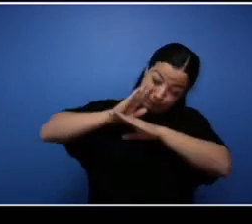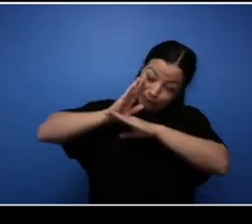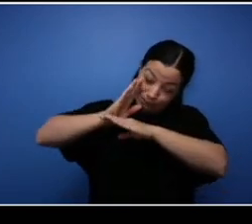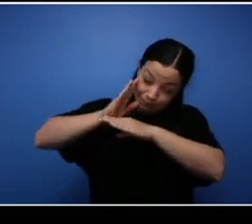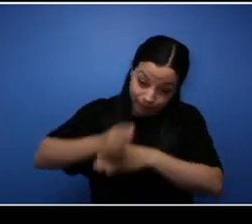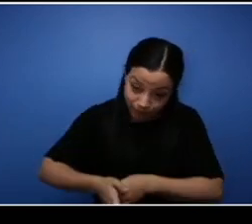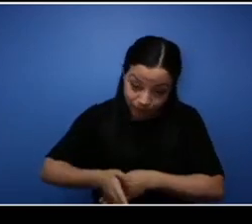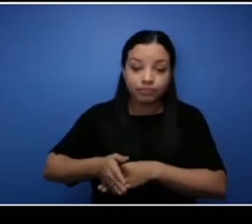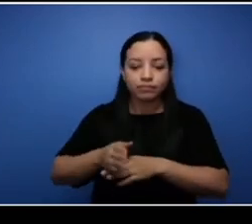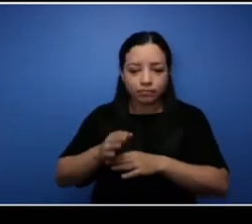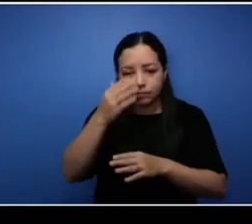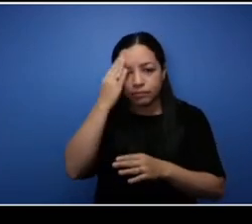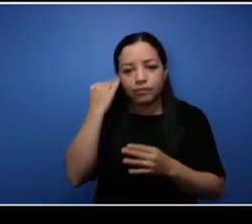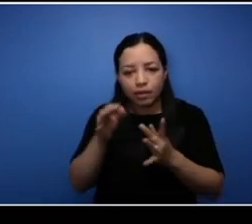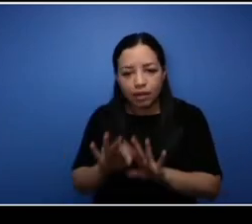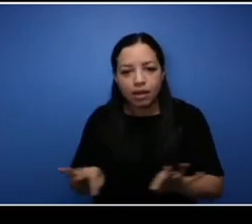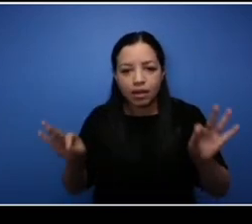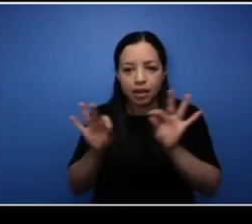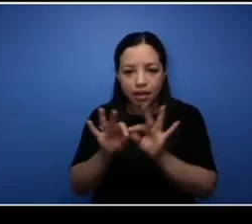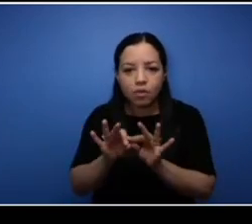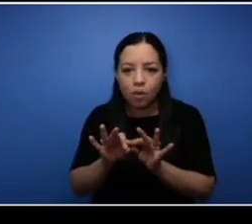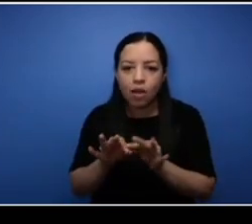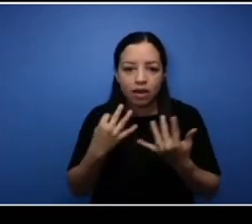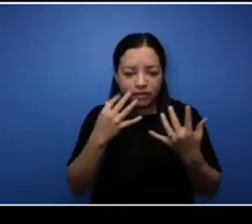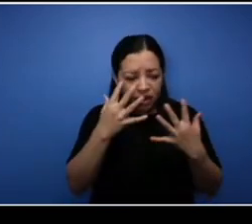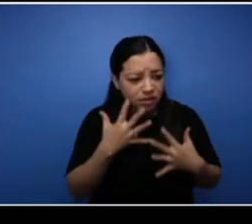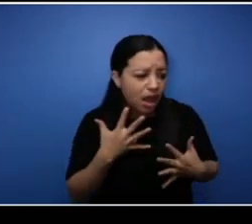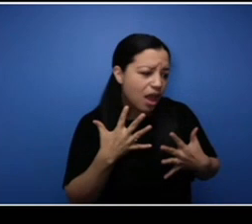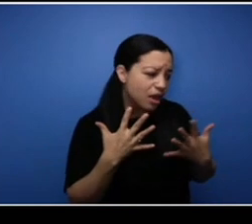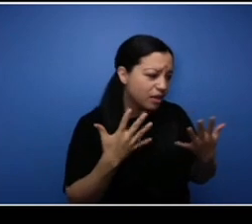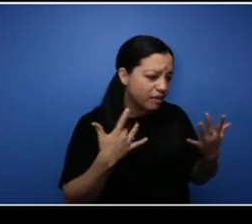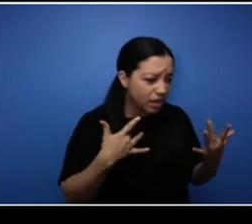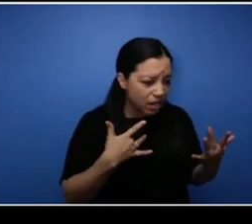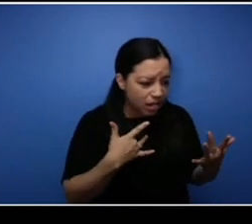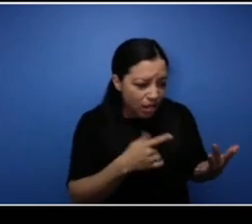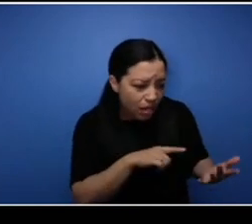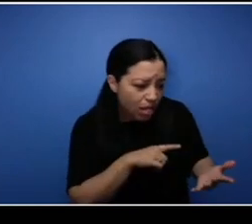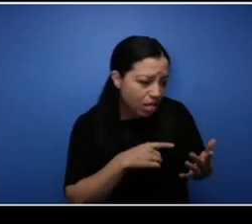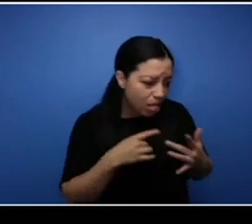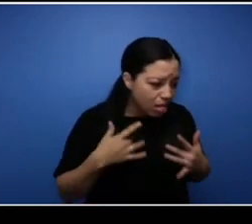of your like your sadness and you're soaking and get back on the game. Do what they need